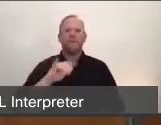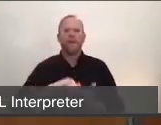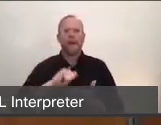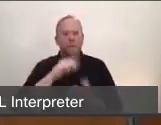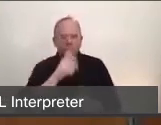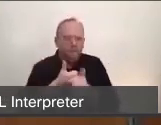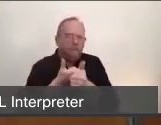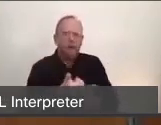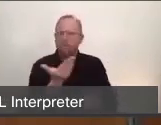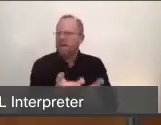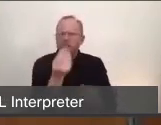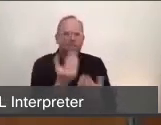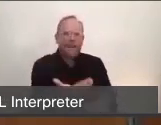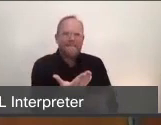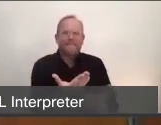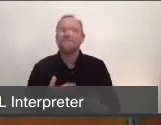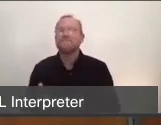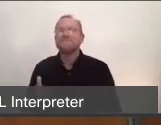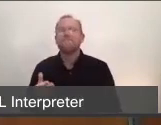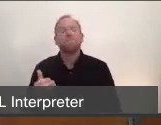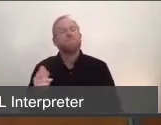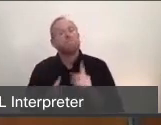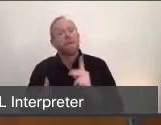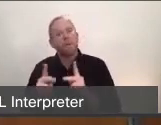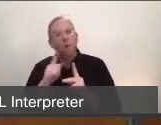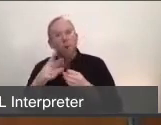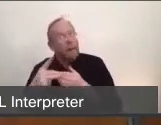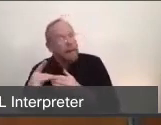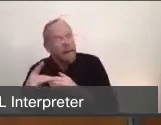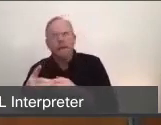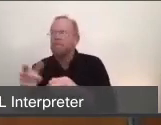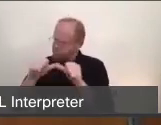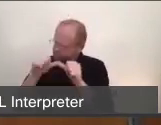Our public officers will continue to lead us, and we will continue to support them.